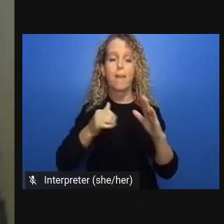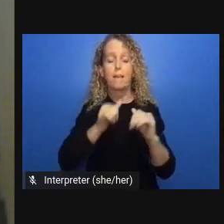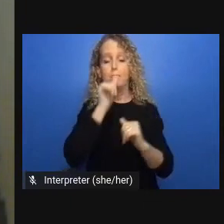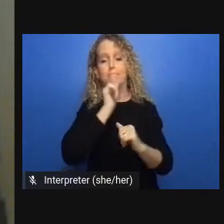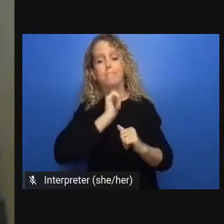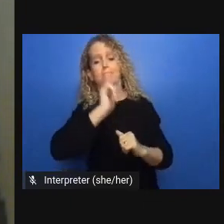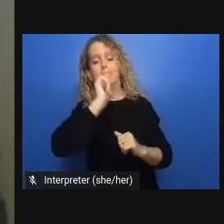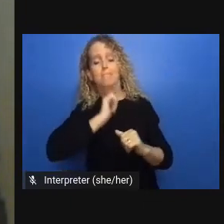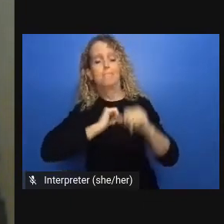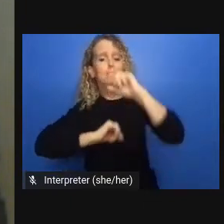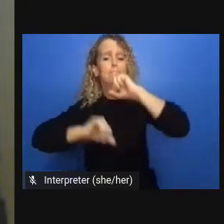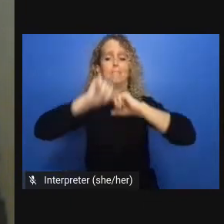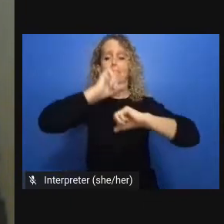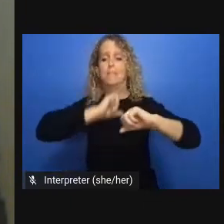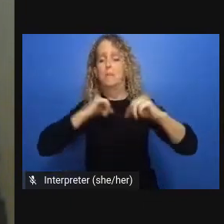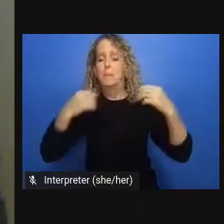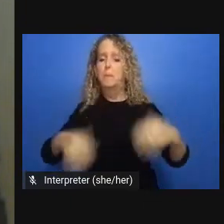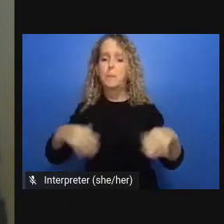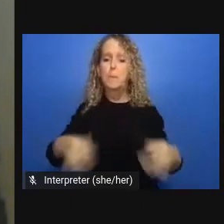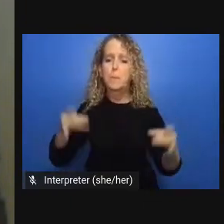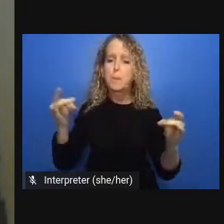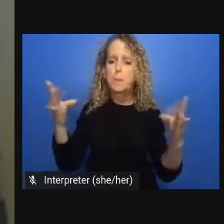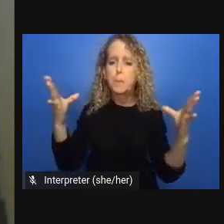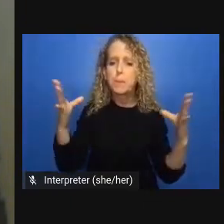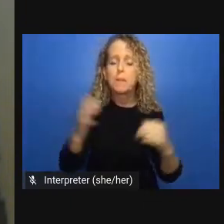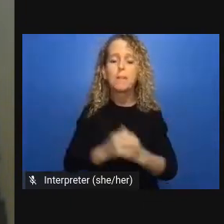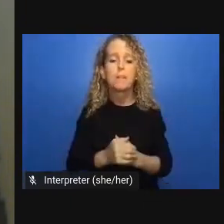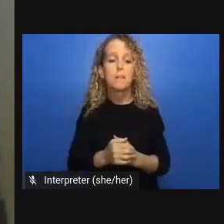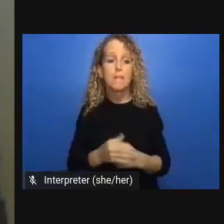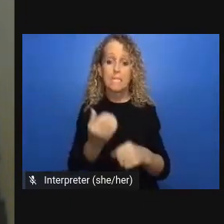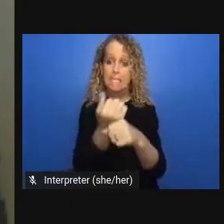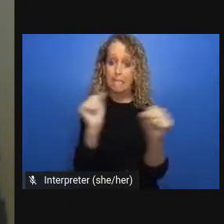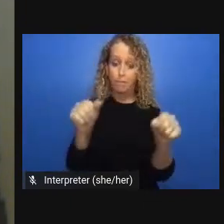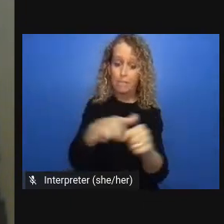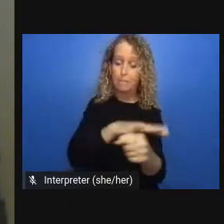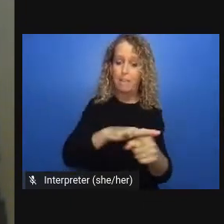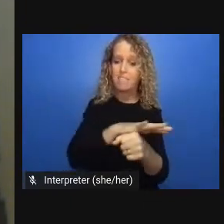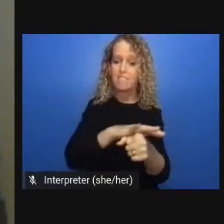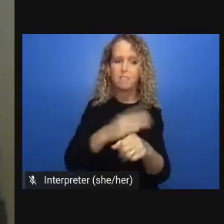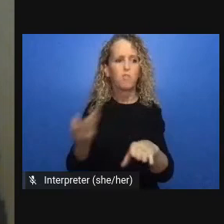with the importance of collaboration between the provincial government and various organizations